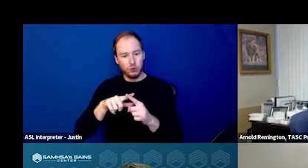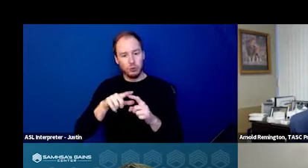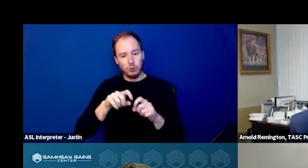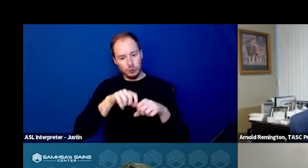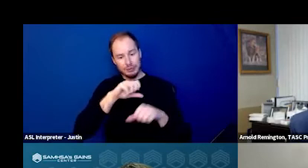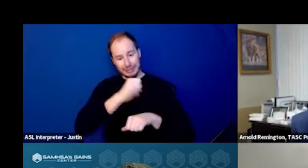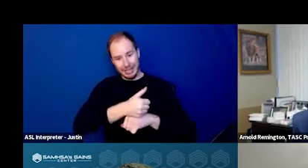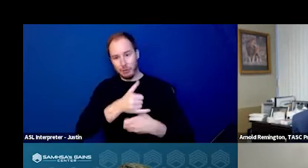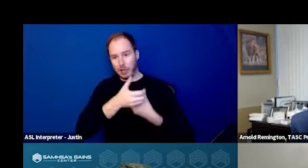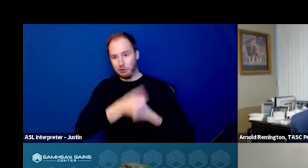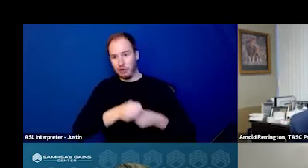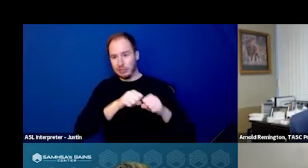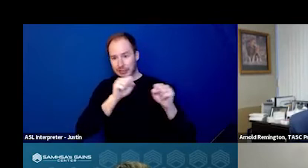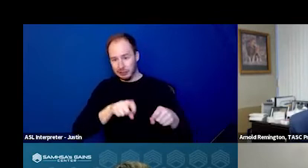you have a service, that's gonna stay in place.